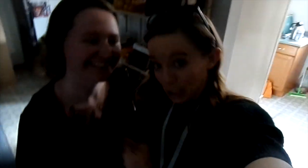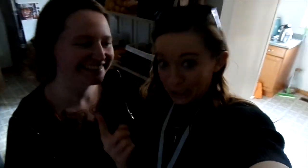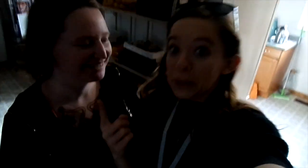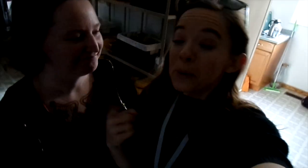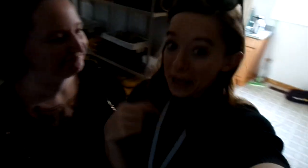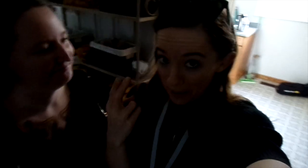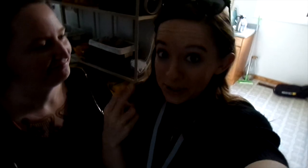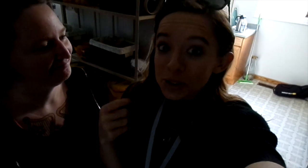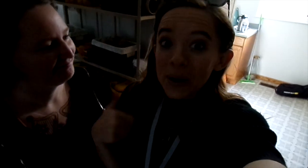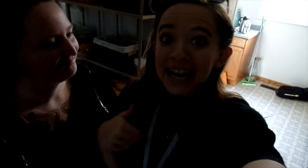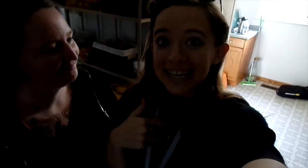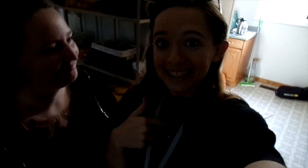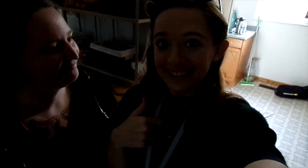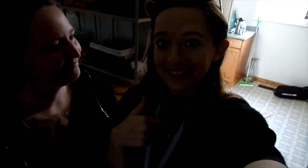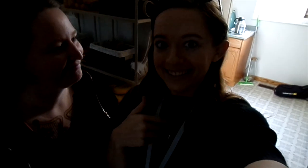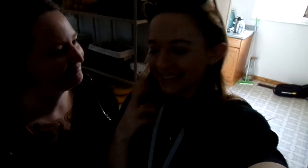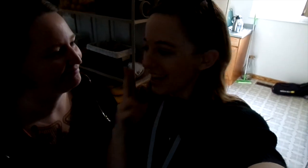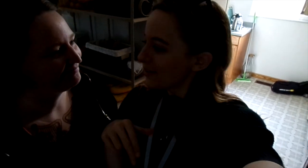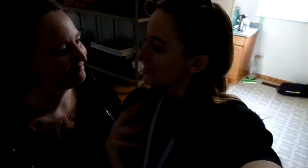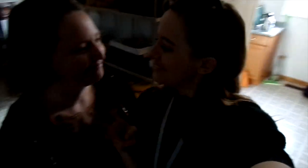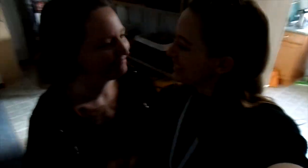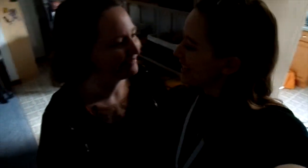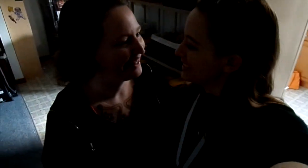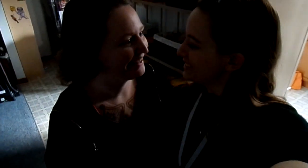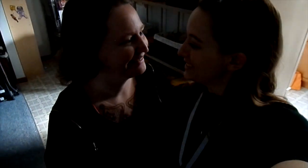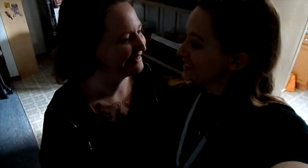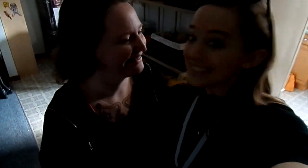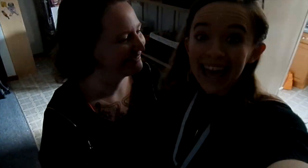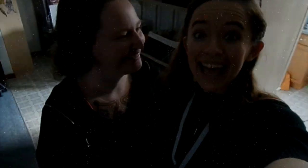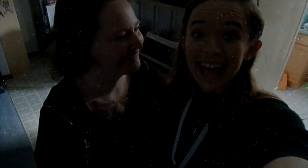So come and join us on our fun weekend! Yeah!